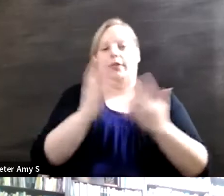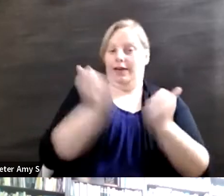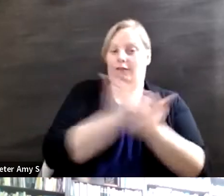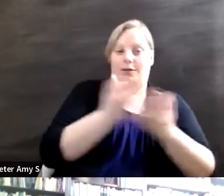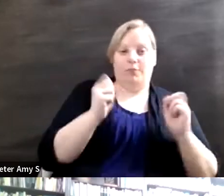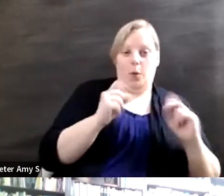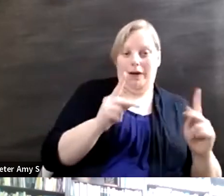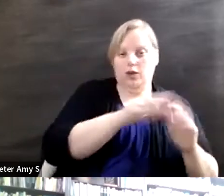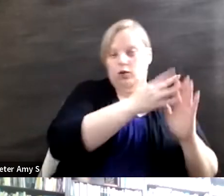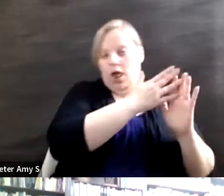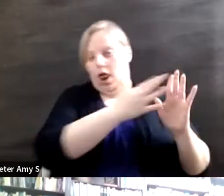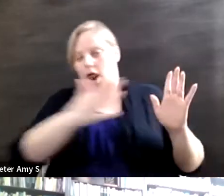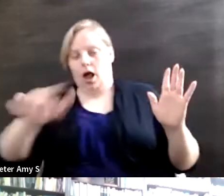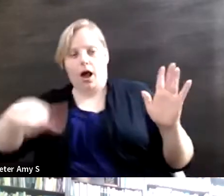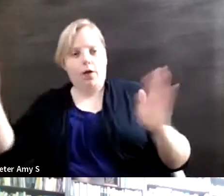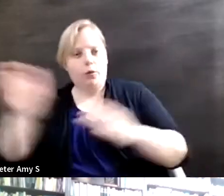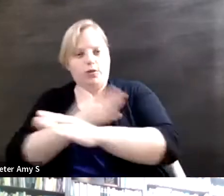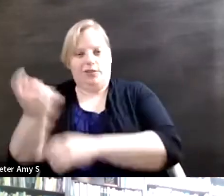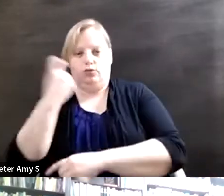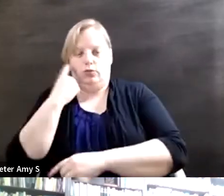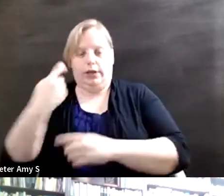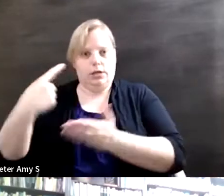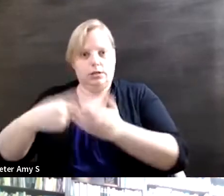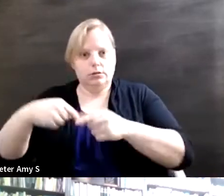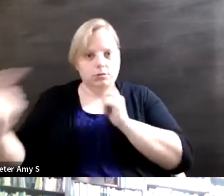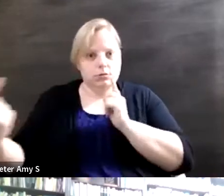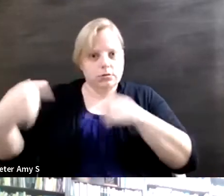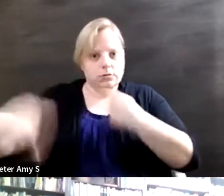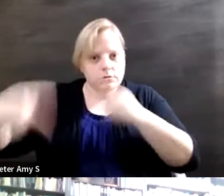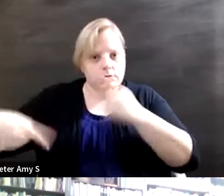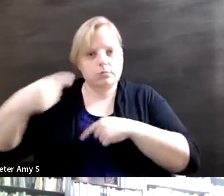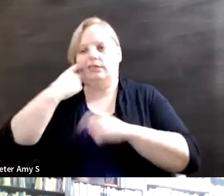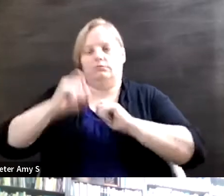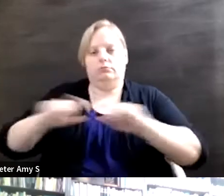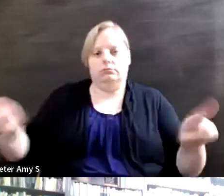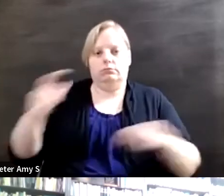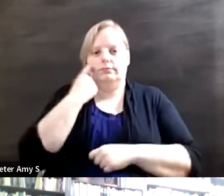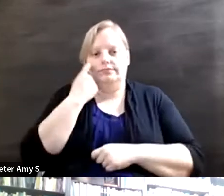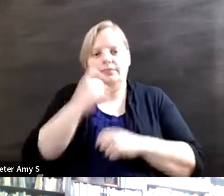controversial that recently came out it seems like there is a lot of disability issues being